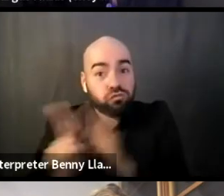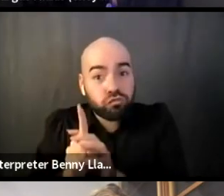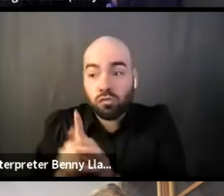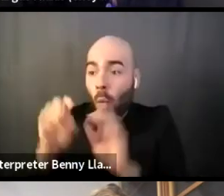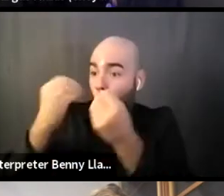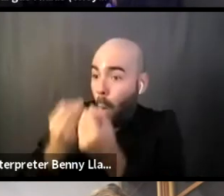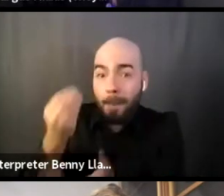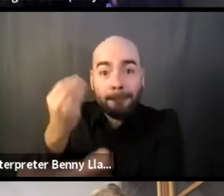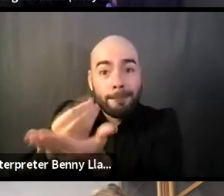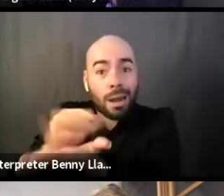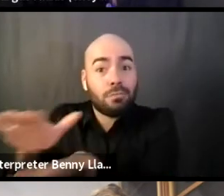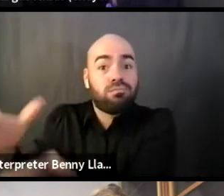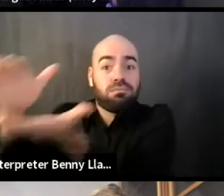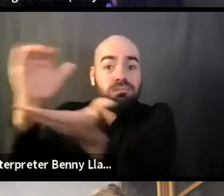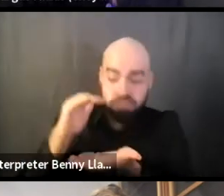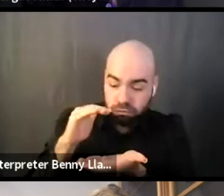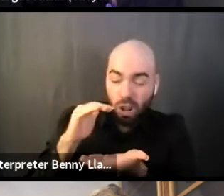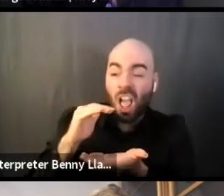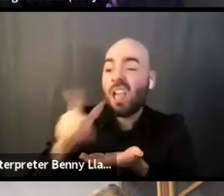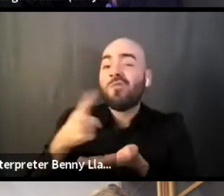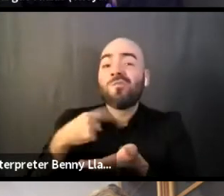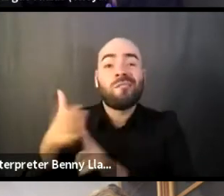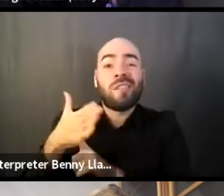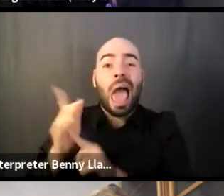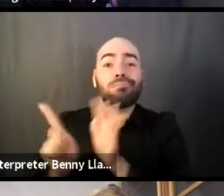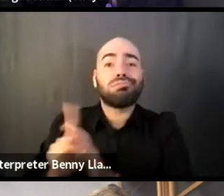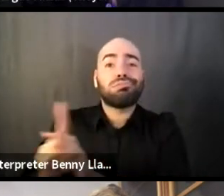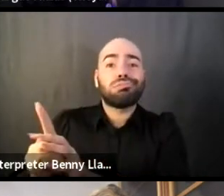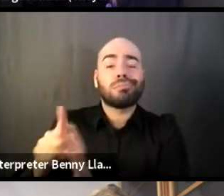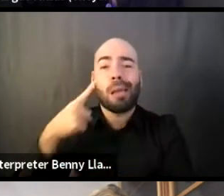that had some red flags, I really hope we'd say no.